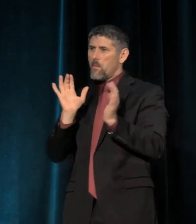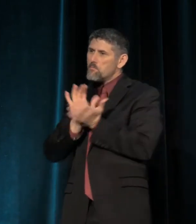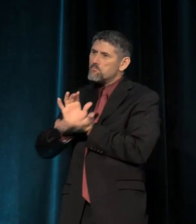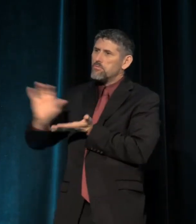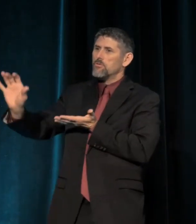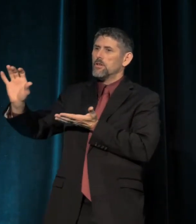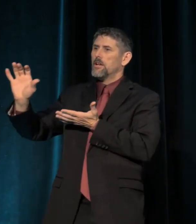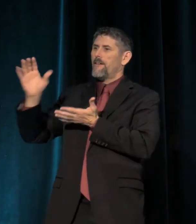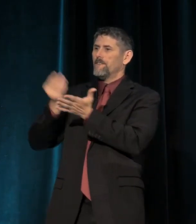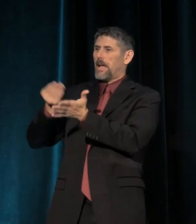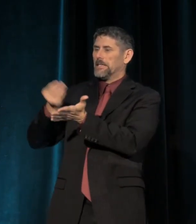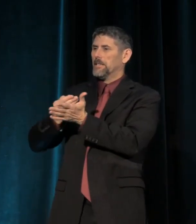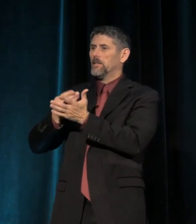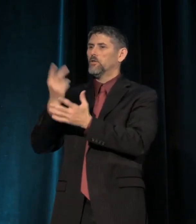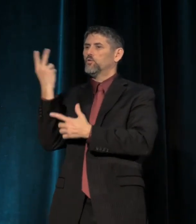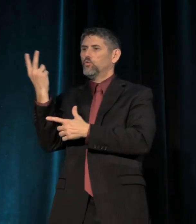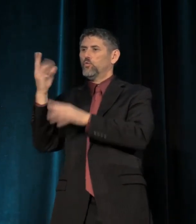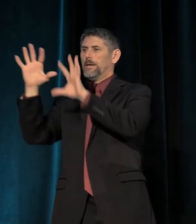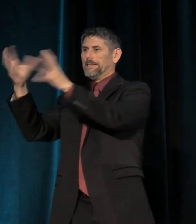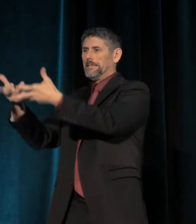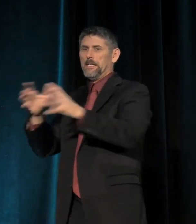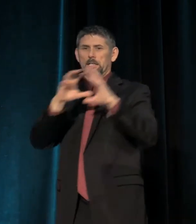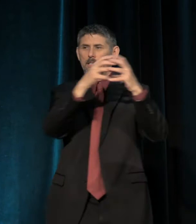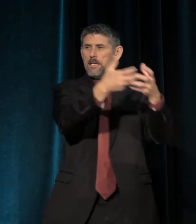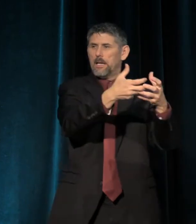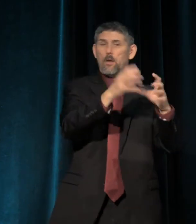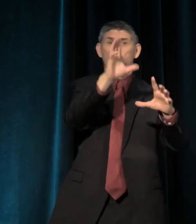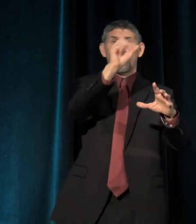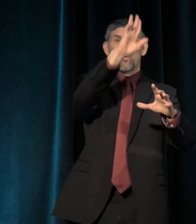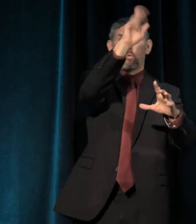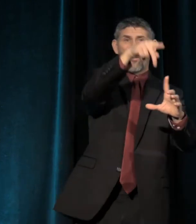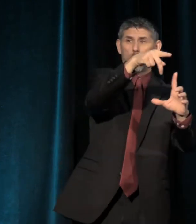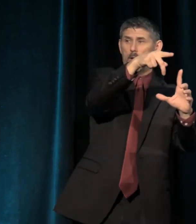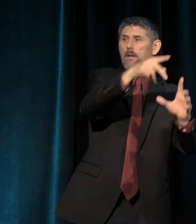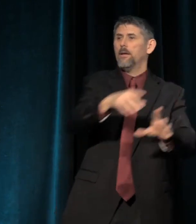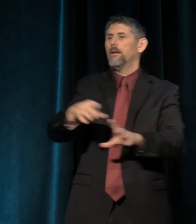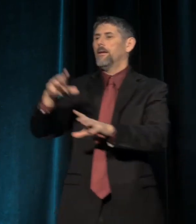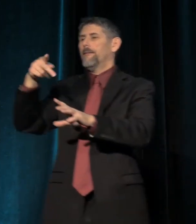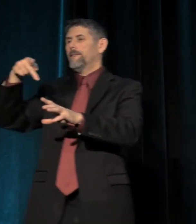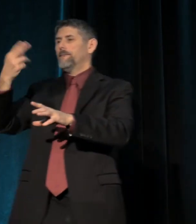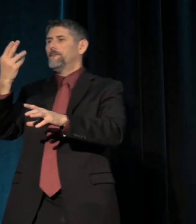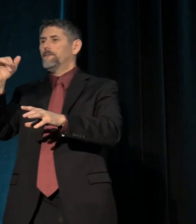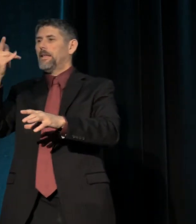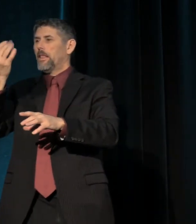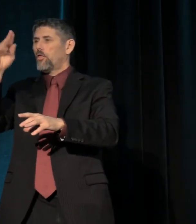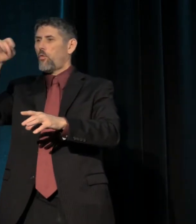towards two sectors, right? Towards the corporate sector and the philanthropic sector.